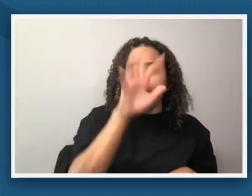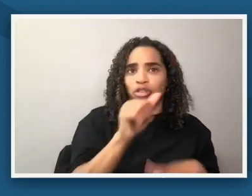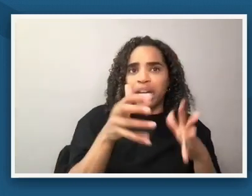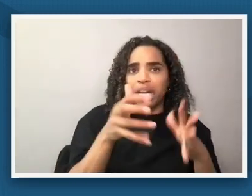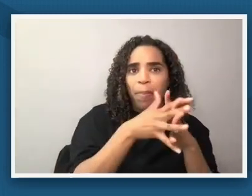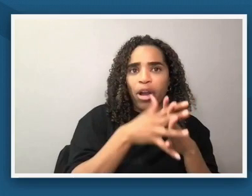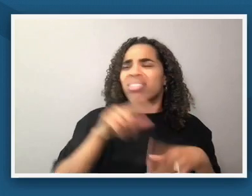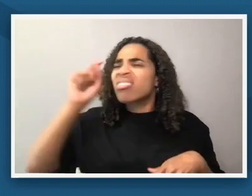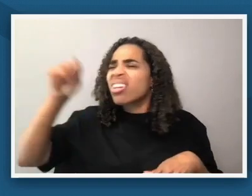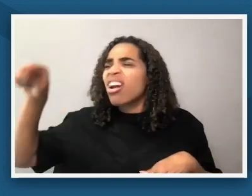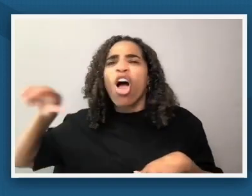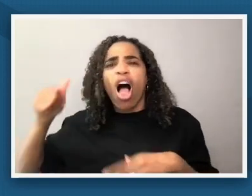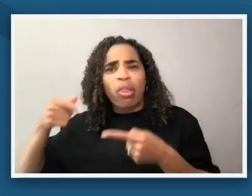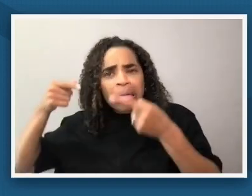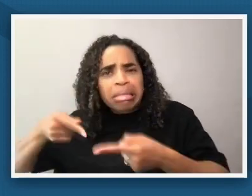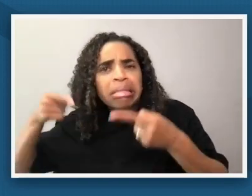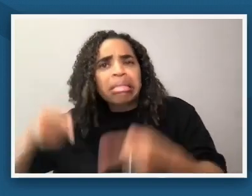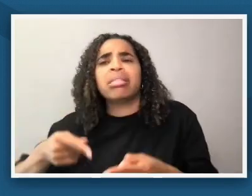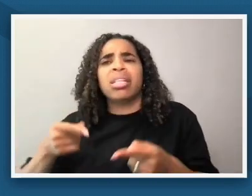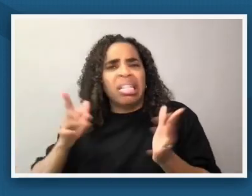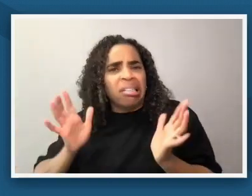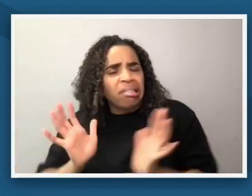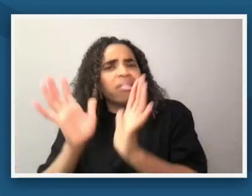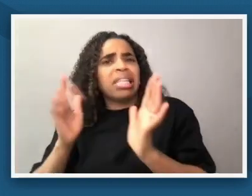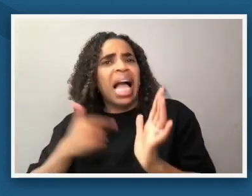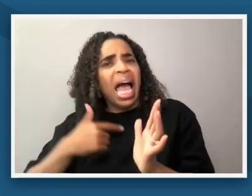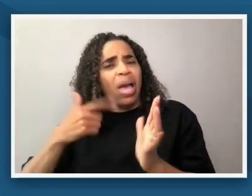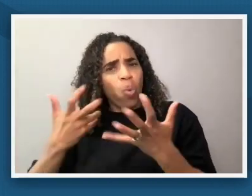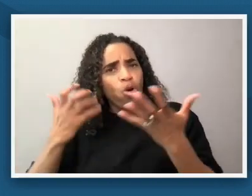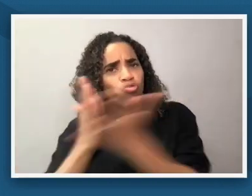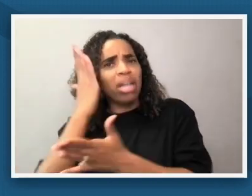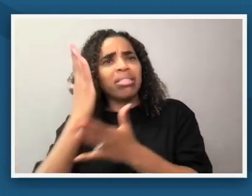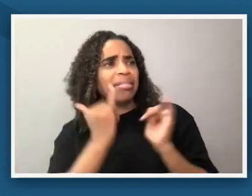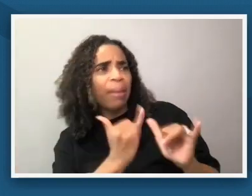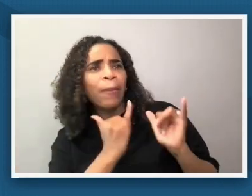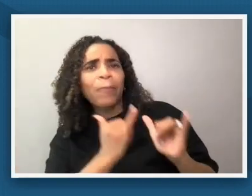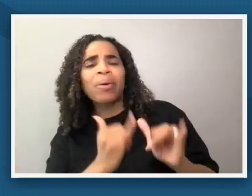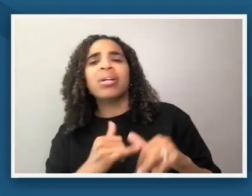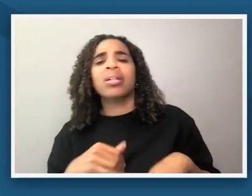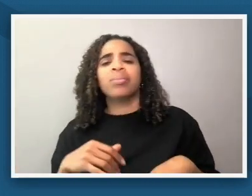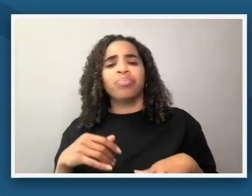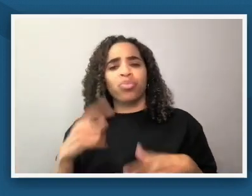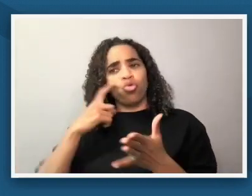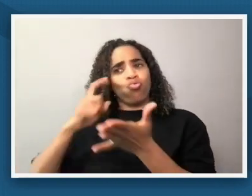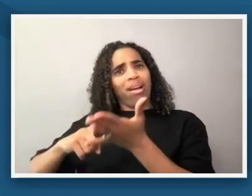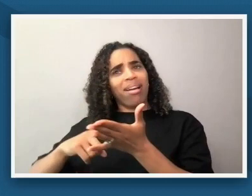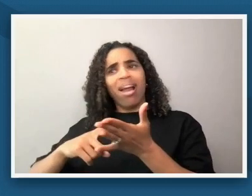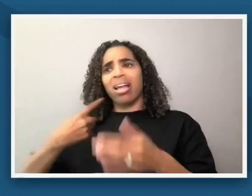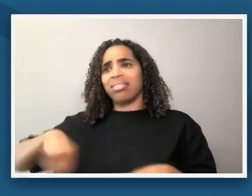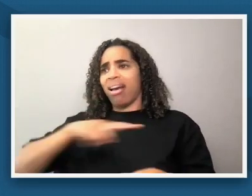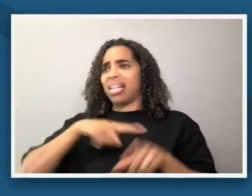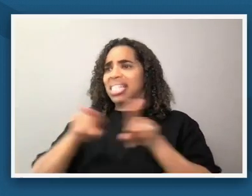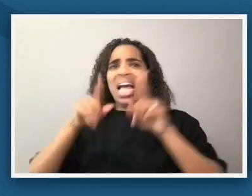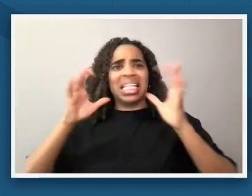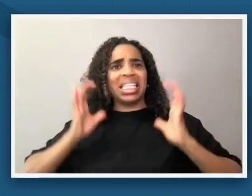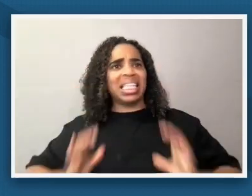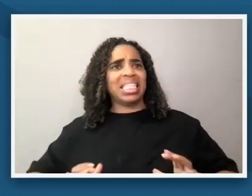and pushing for their rights and their recognition as uh citizens of this uh